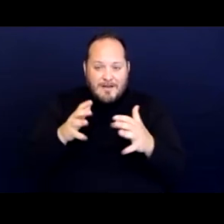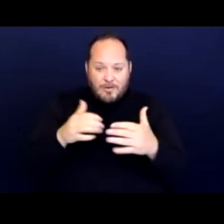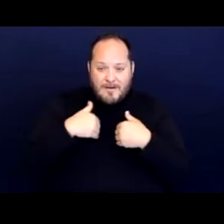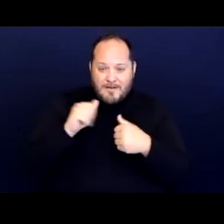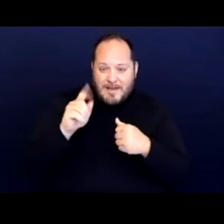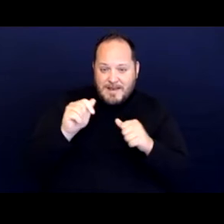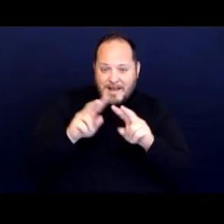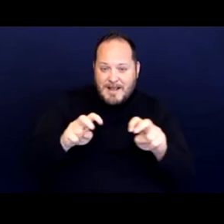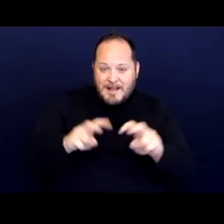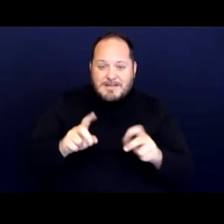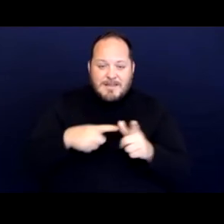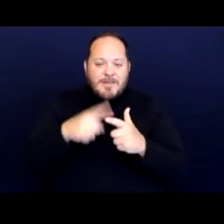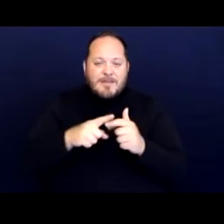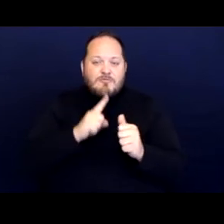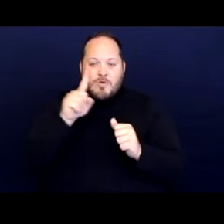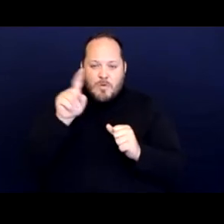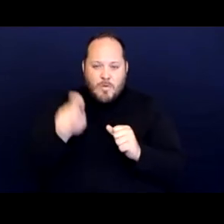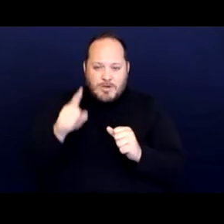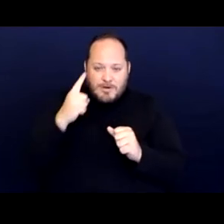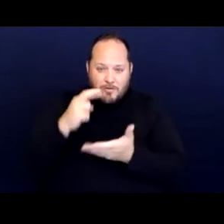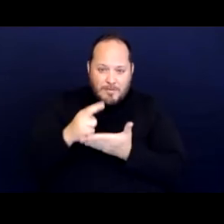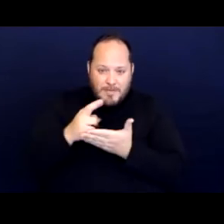the real question with the Rehabilitation Act is that funding stream.